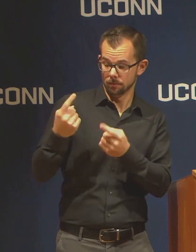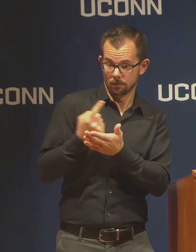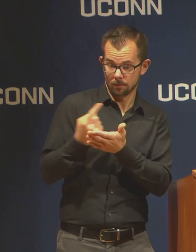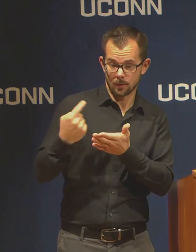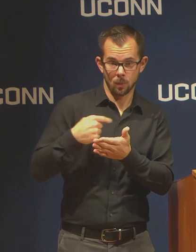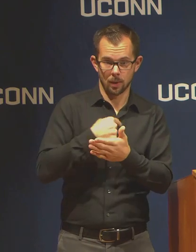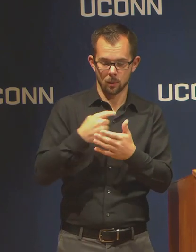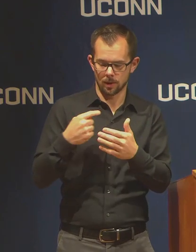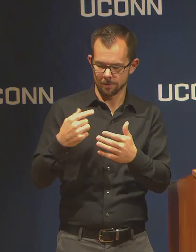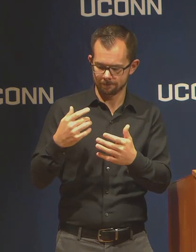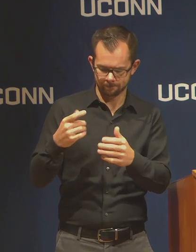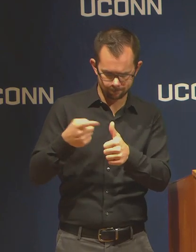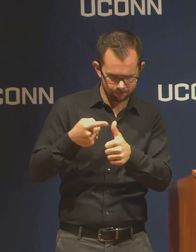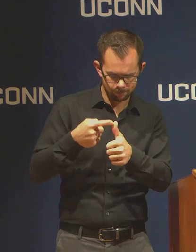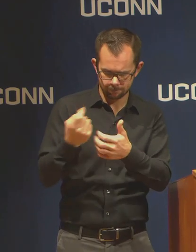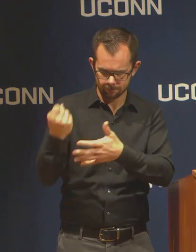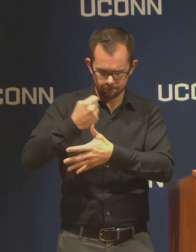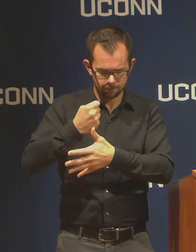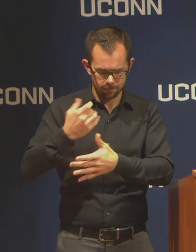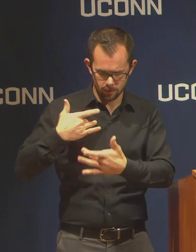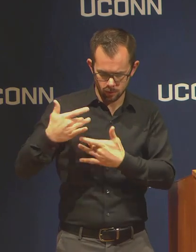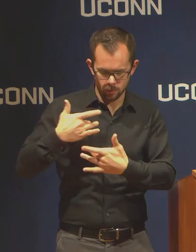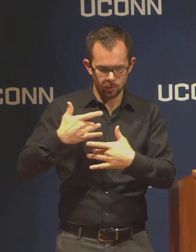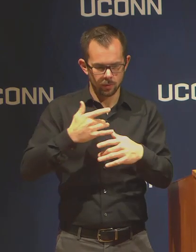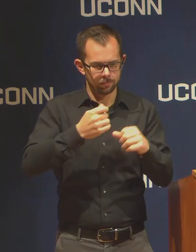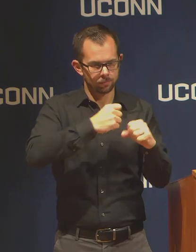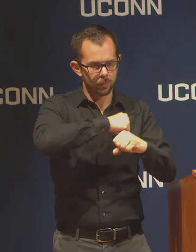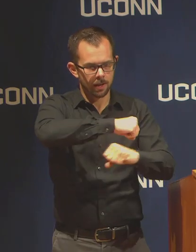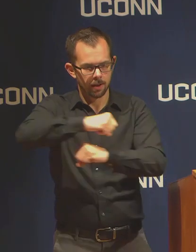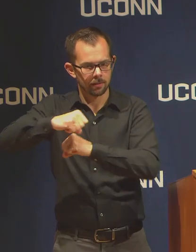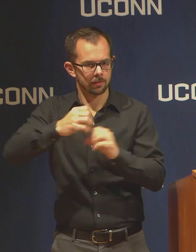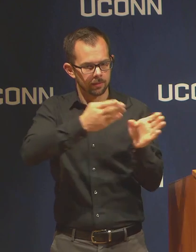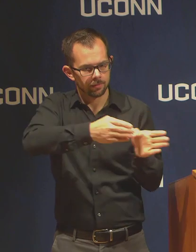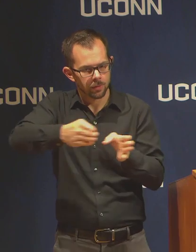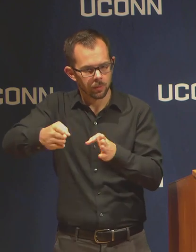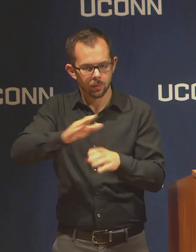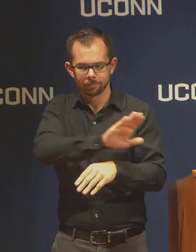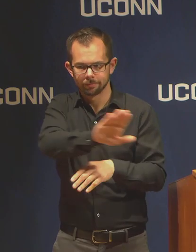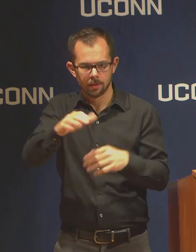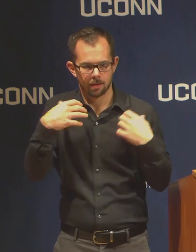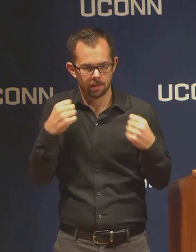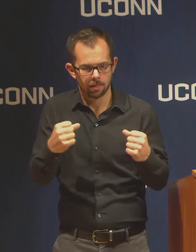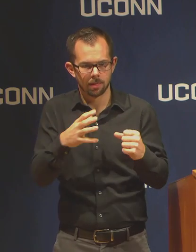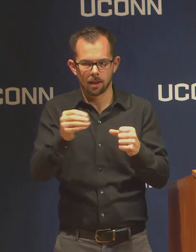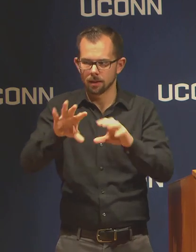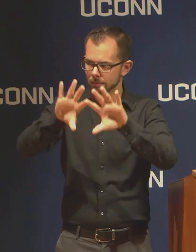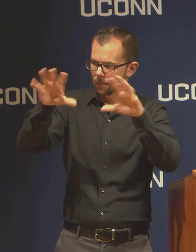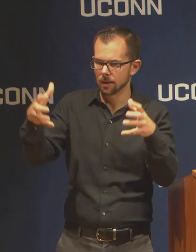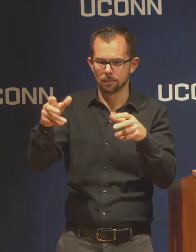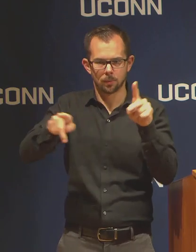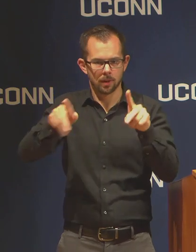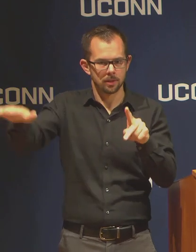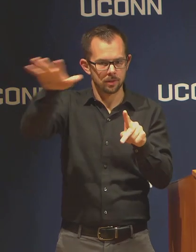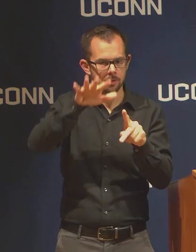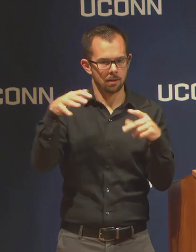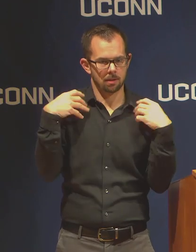protecting individual health and population health and then continuing to the extent